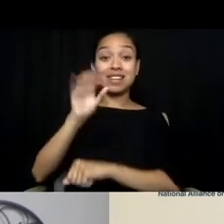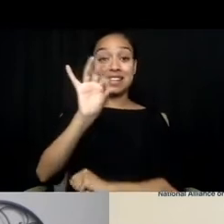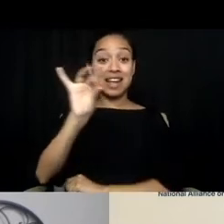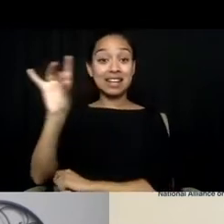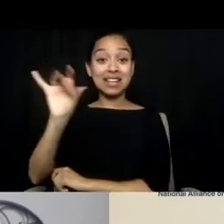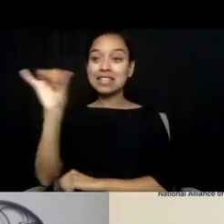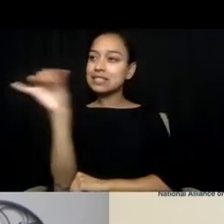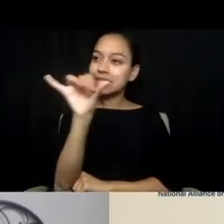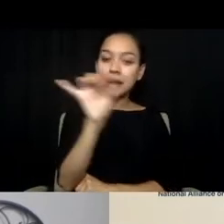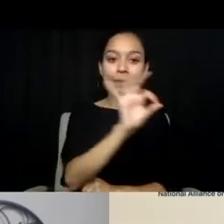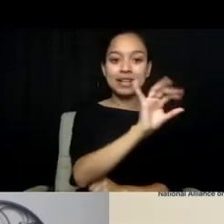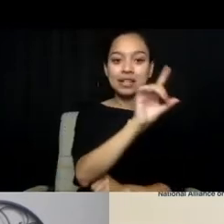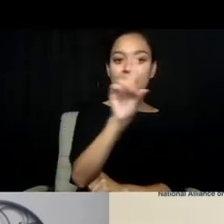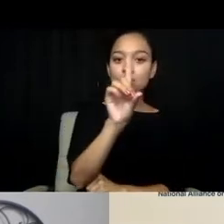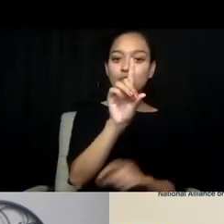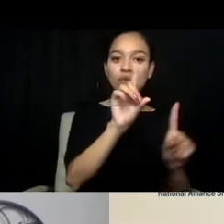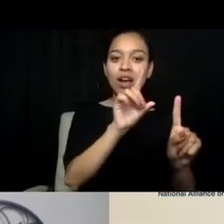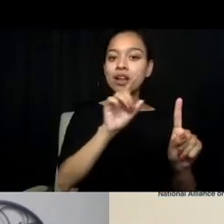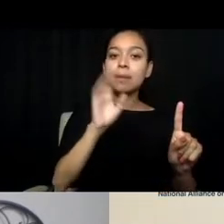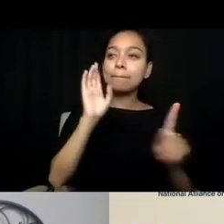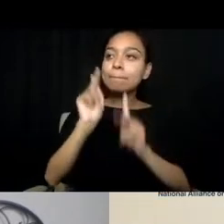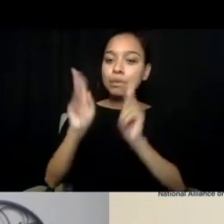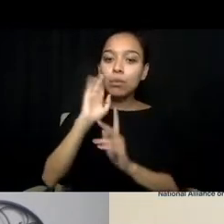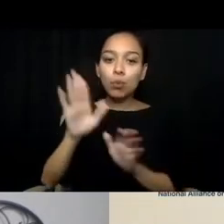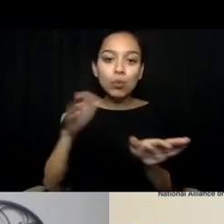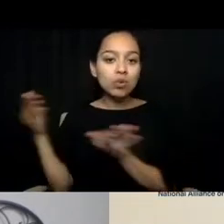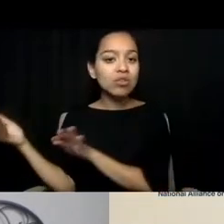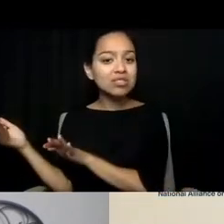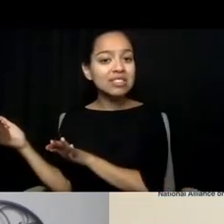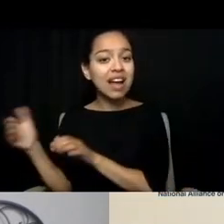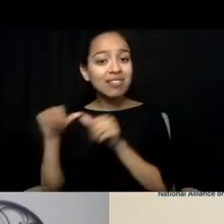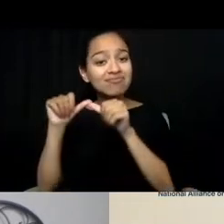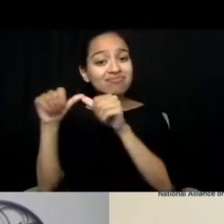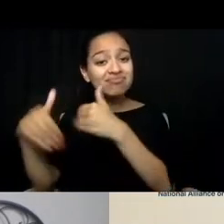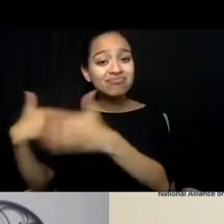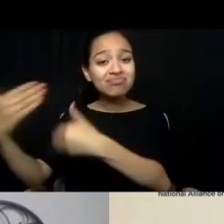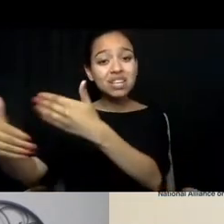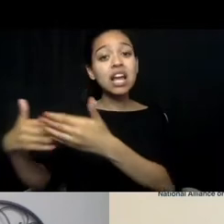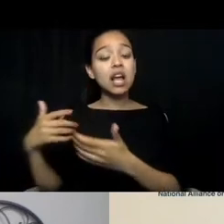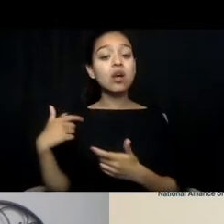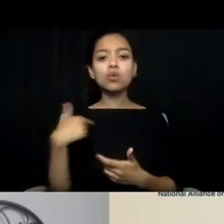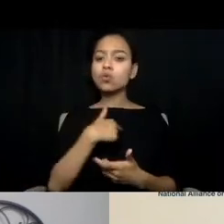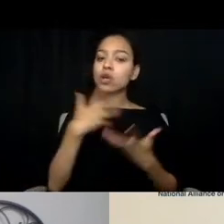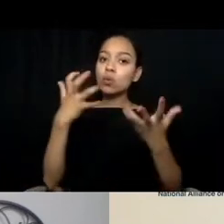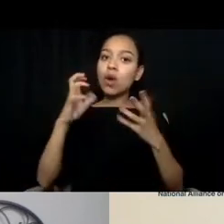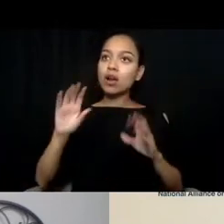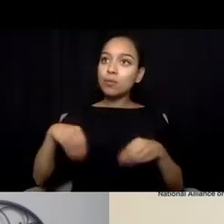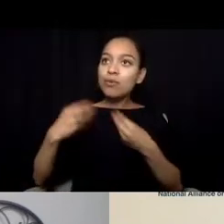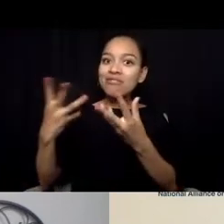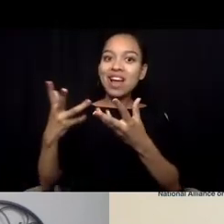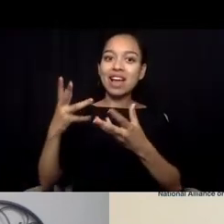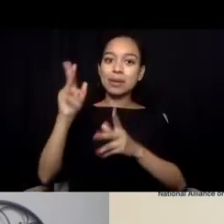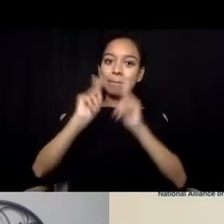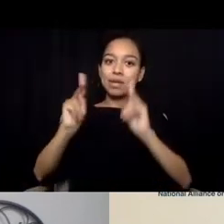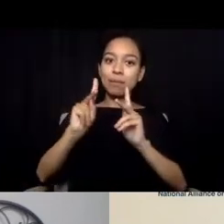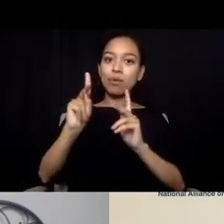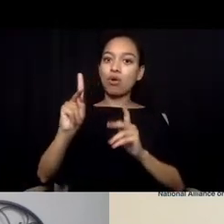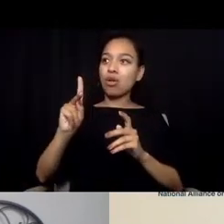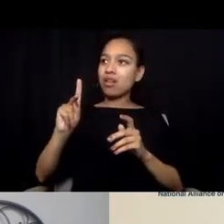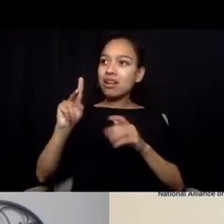and our opportunity here is to give people an access to thriving, that there's a life beyond crisis, and I really thank you for your leadership